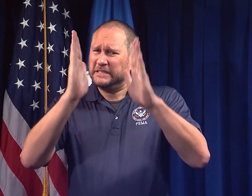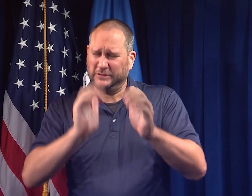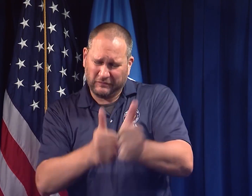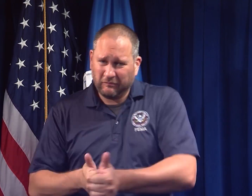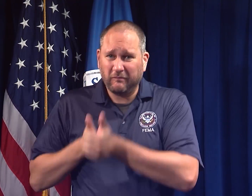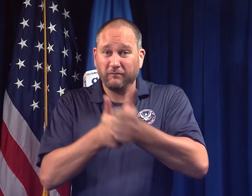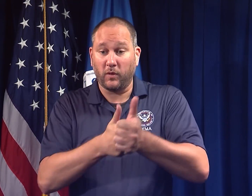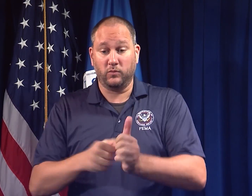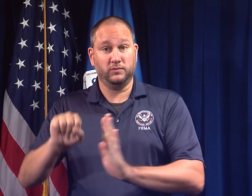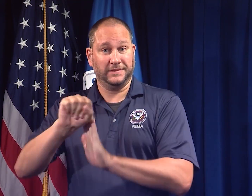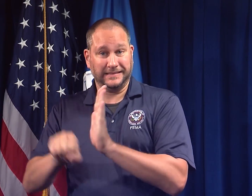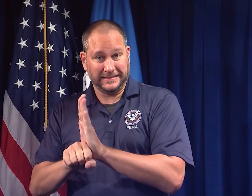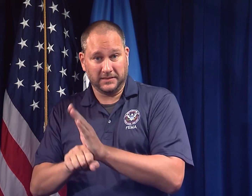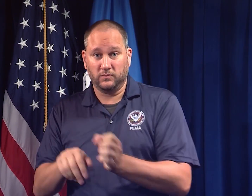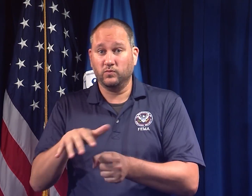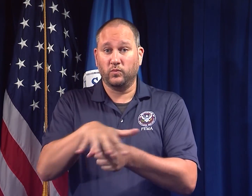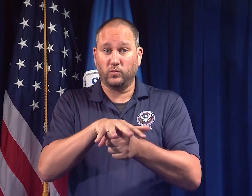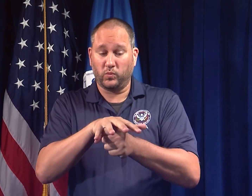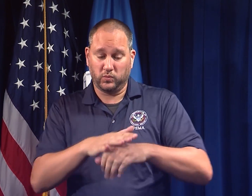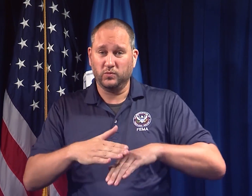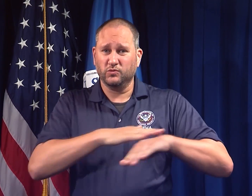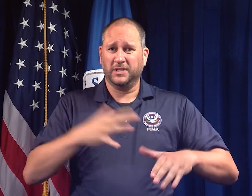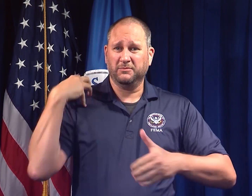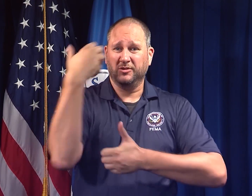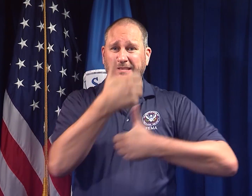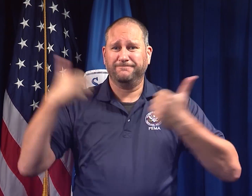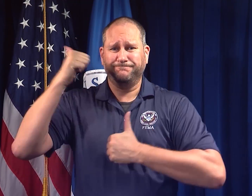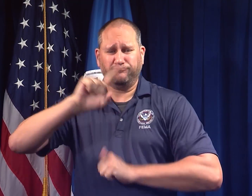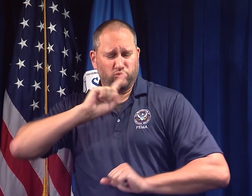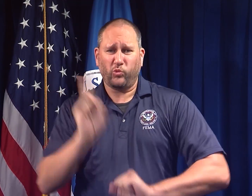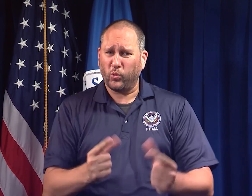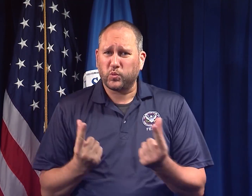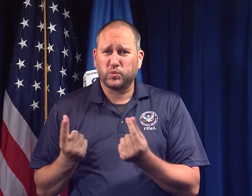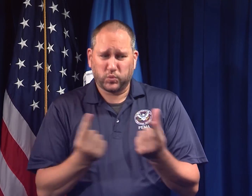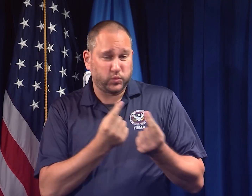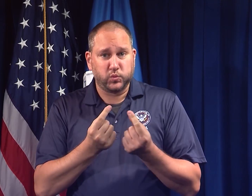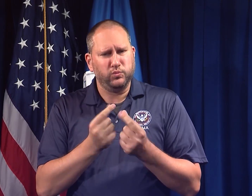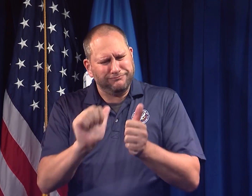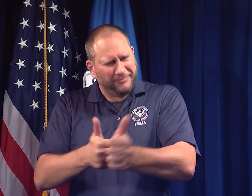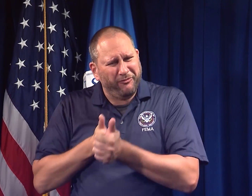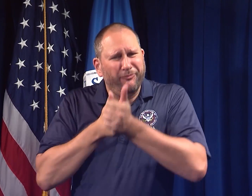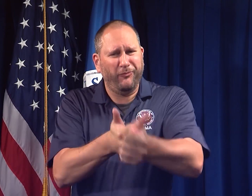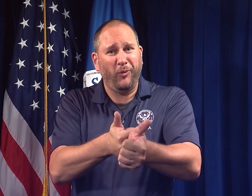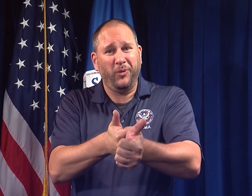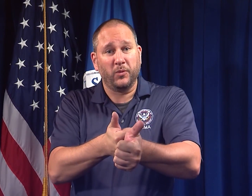to follow the instructions of state and local officials,